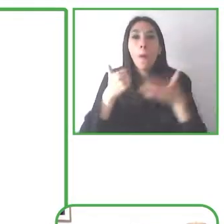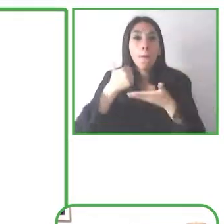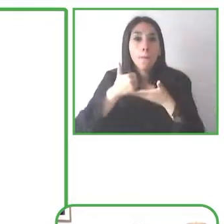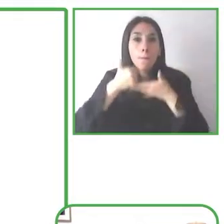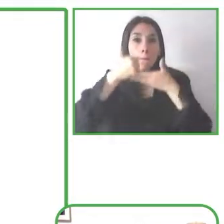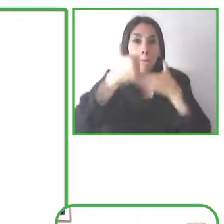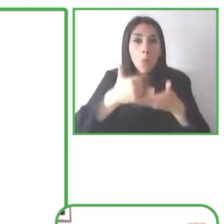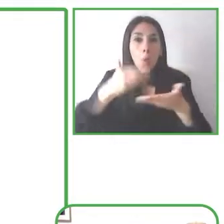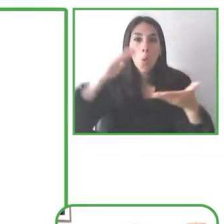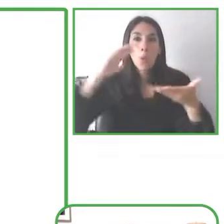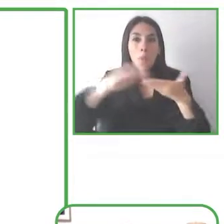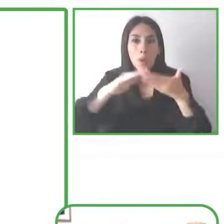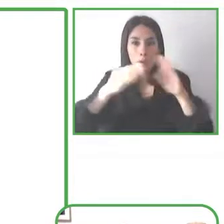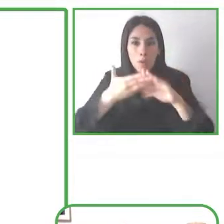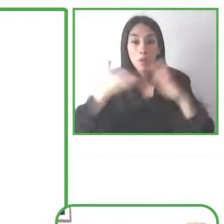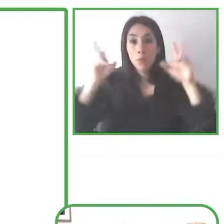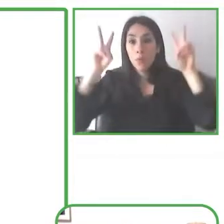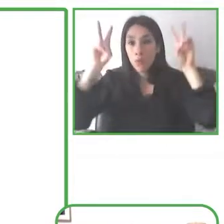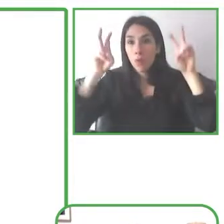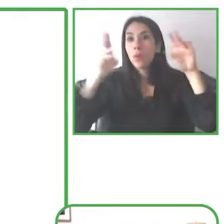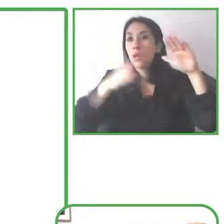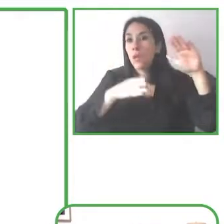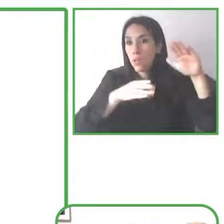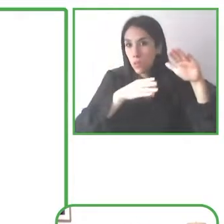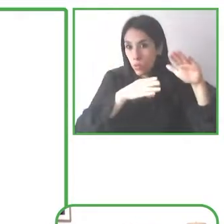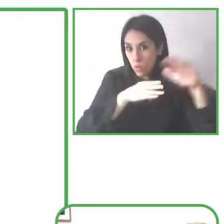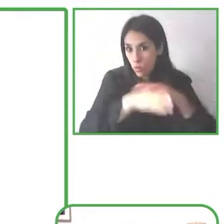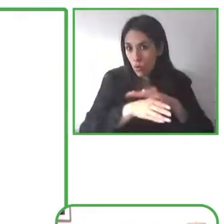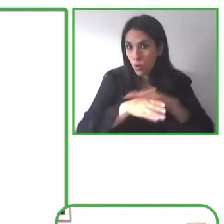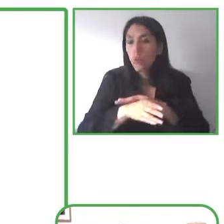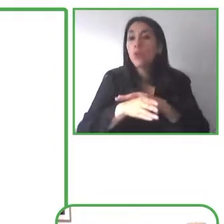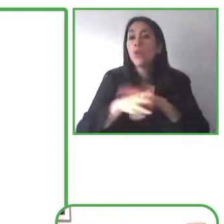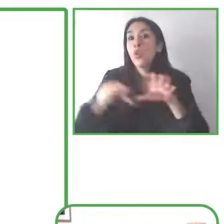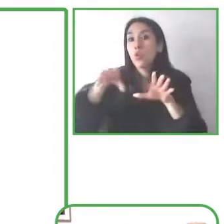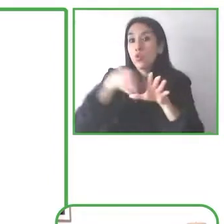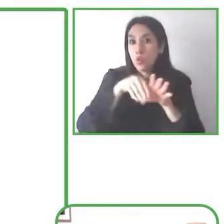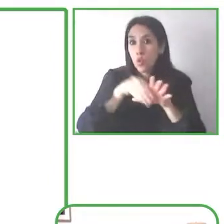different teams across Google and our central accessibility team